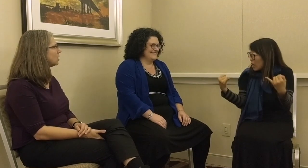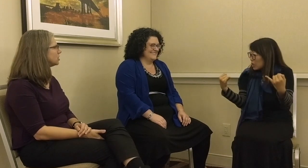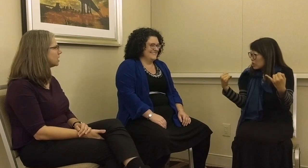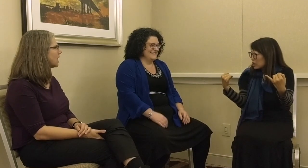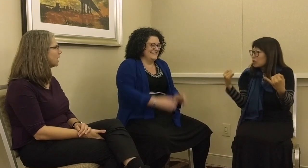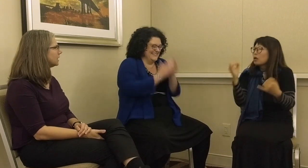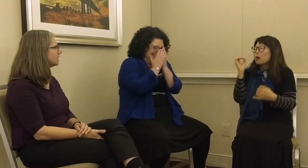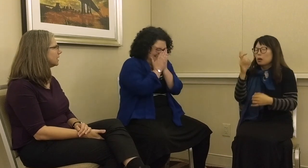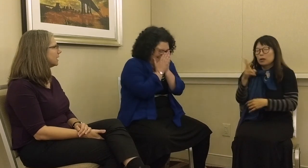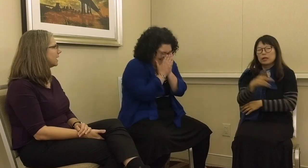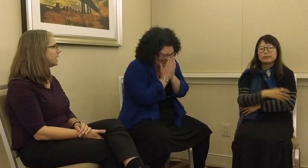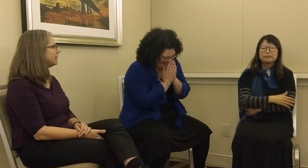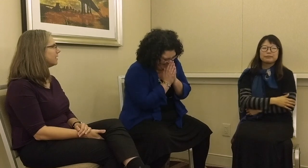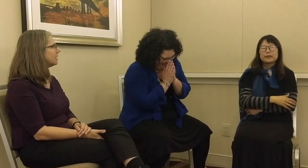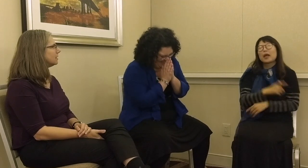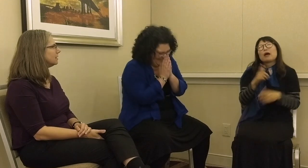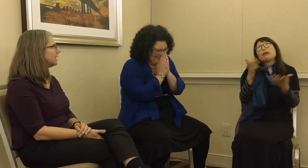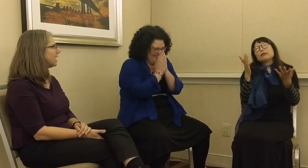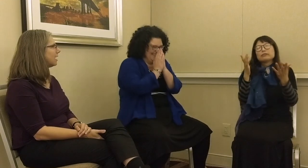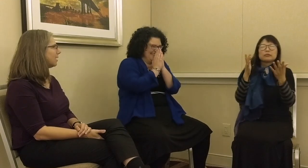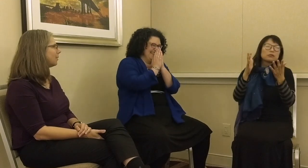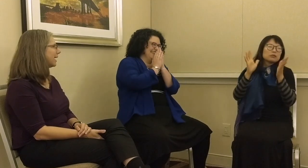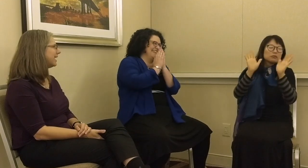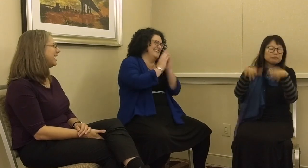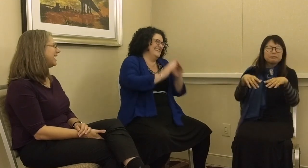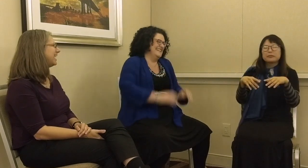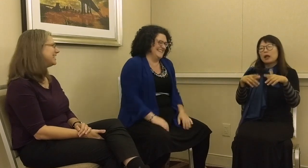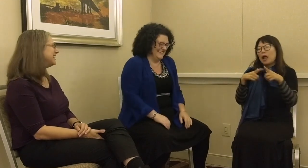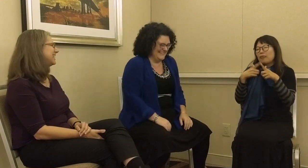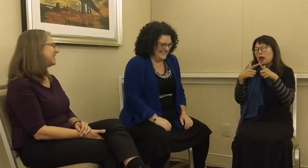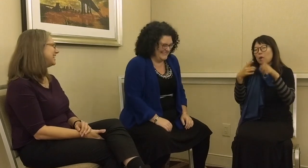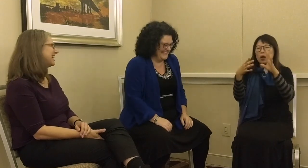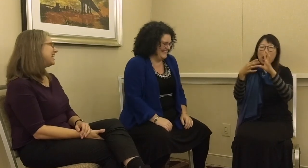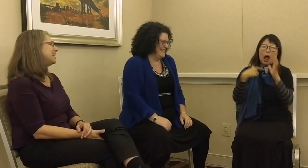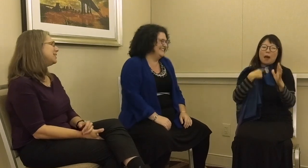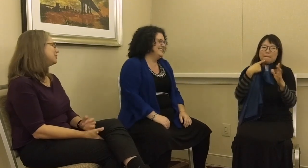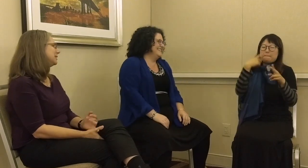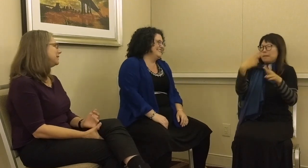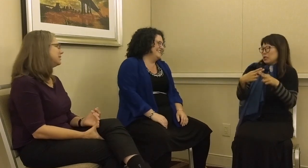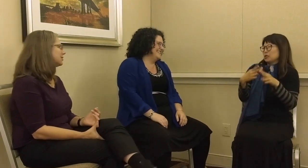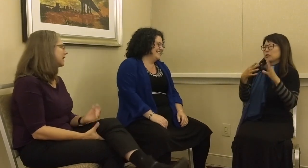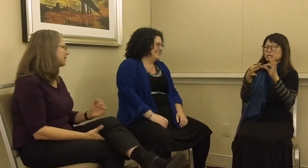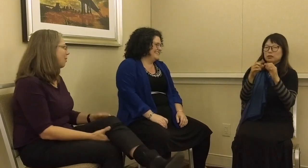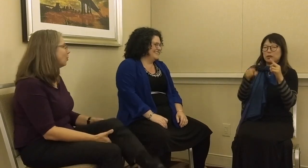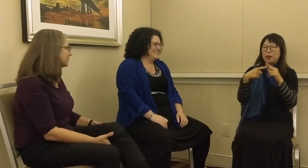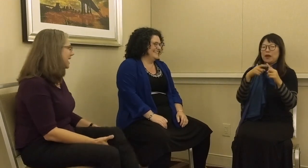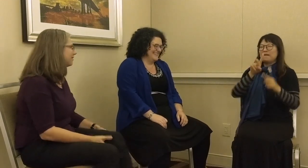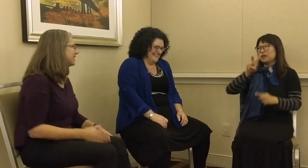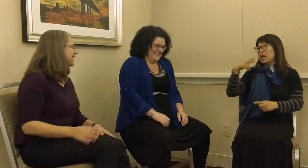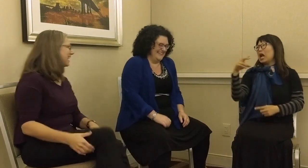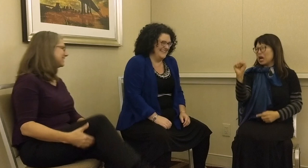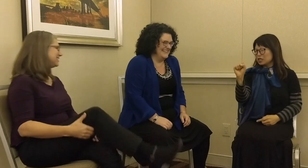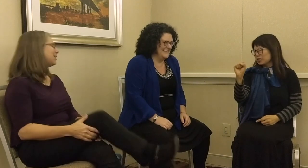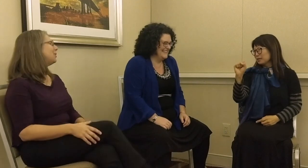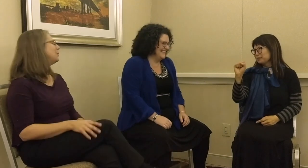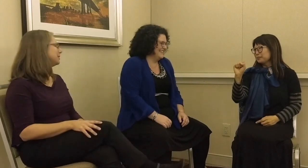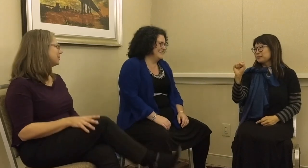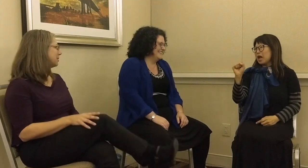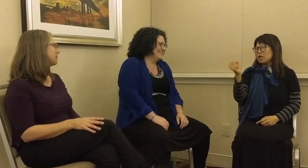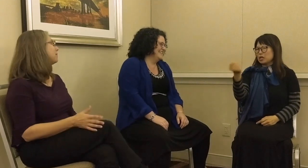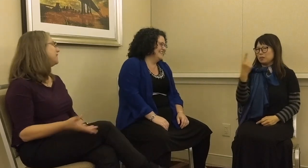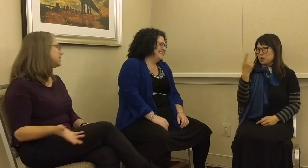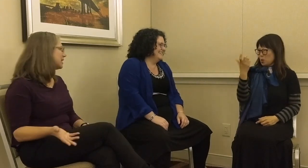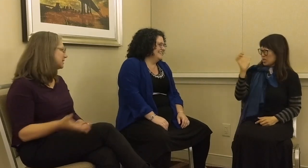watch it online?” And I thought, “Yeah, okay. DVDs are old now.” Talking about VHS